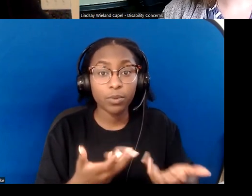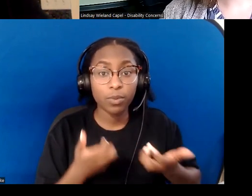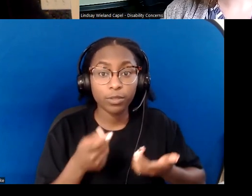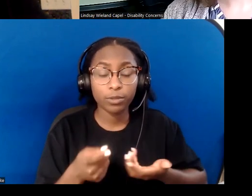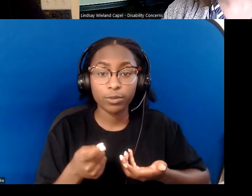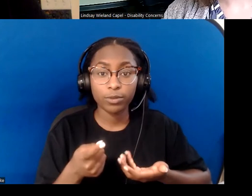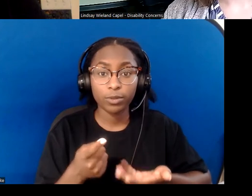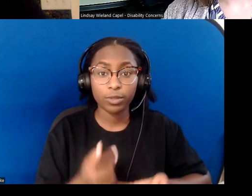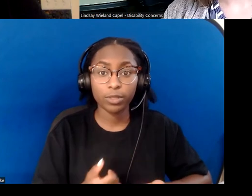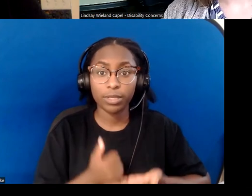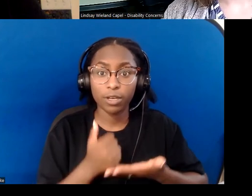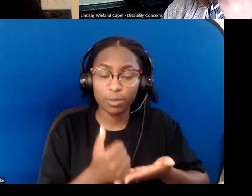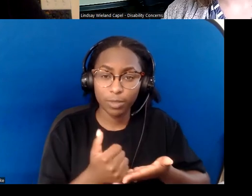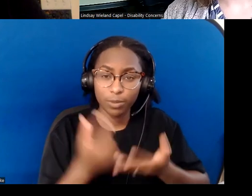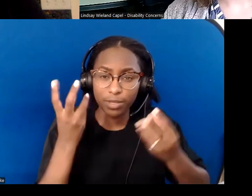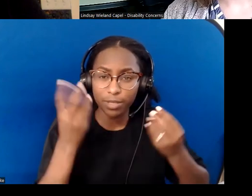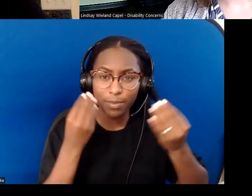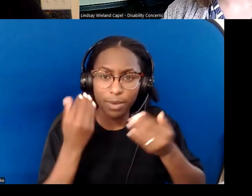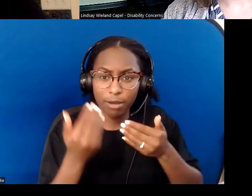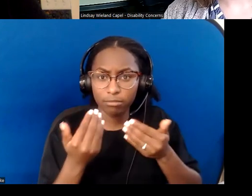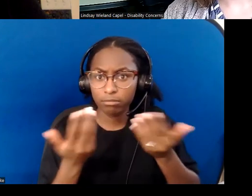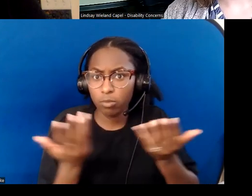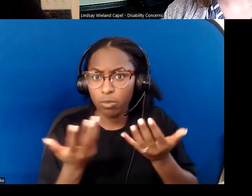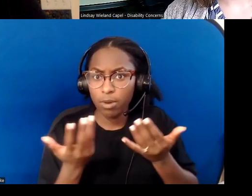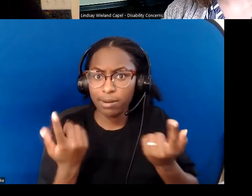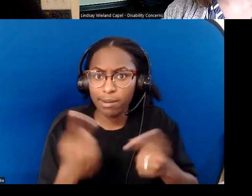Becky has just offered some suggestions to you